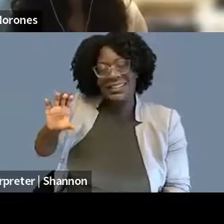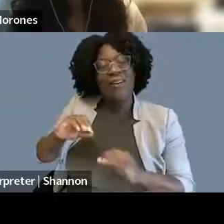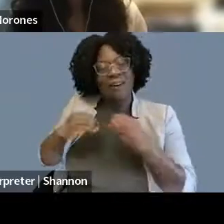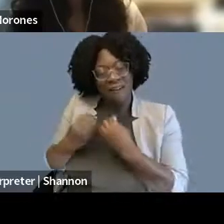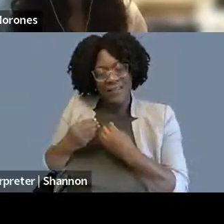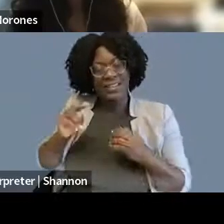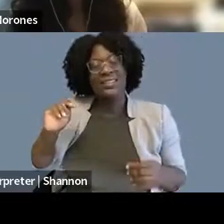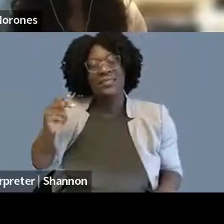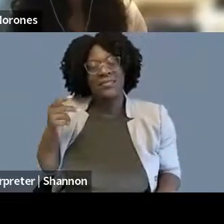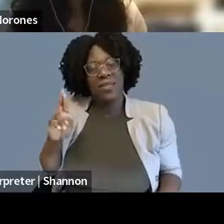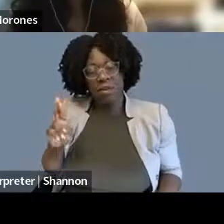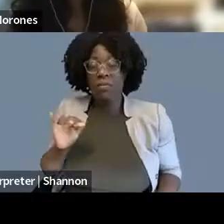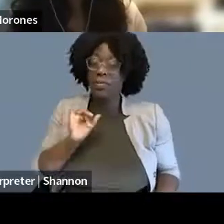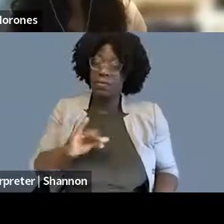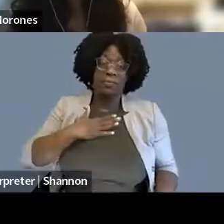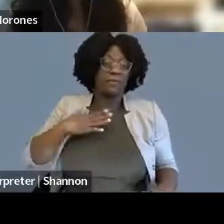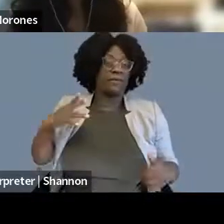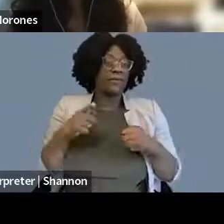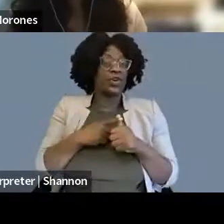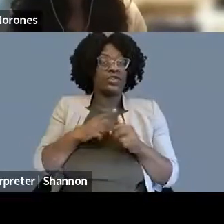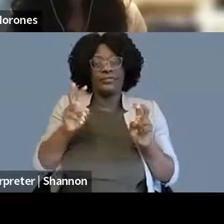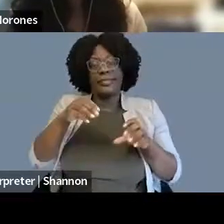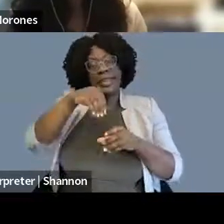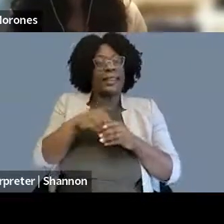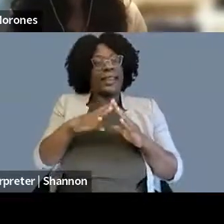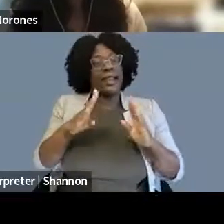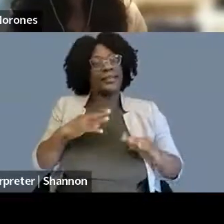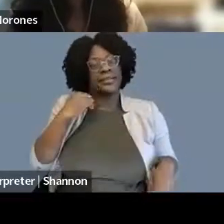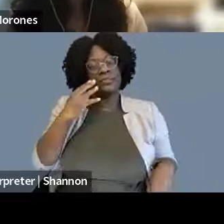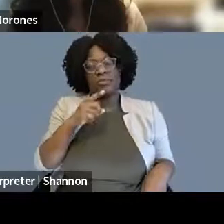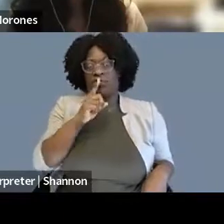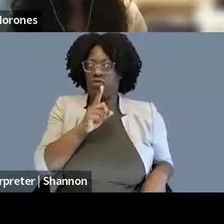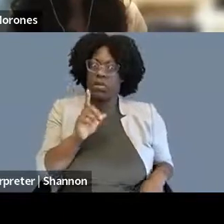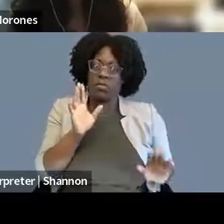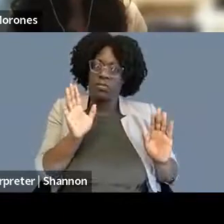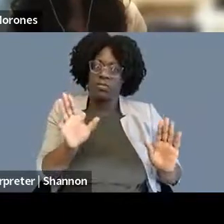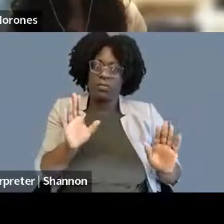which was amazing. And most of it, what it was was working with the in-house counsel, I mean,